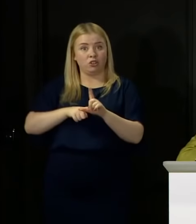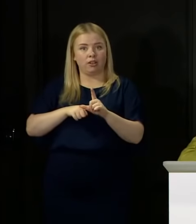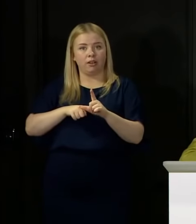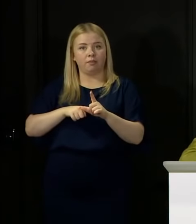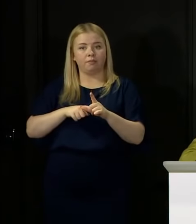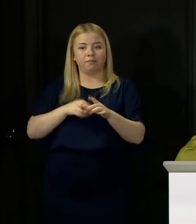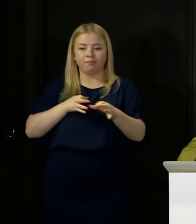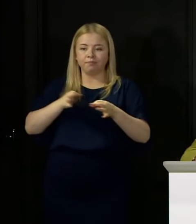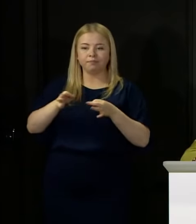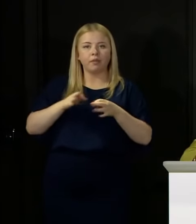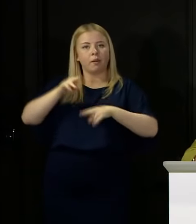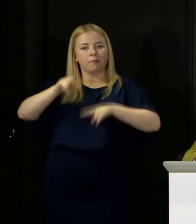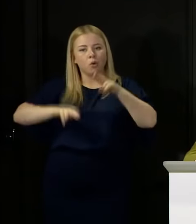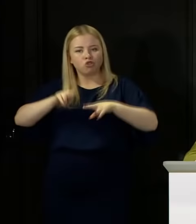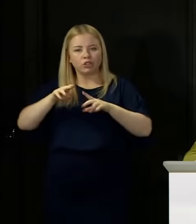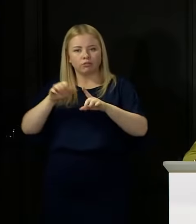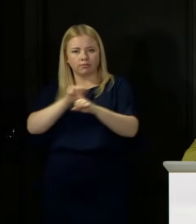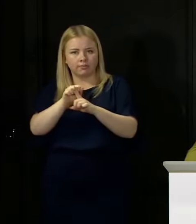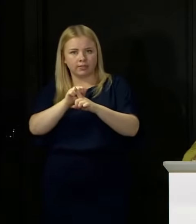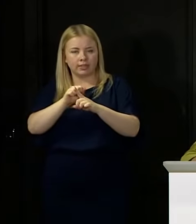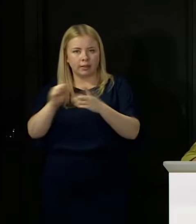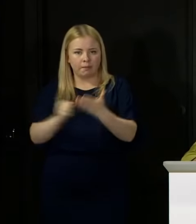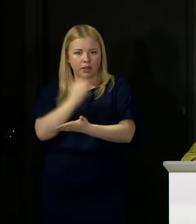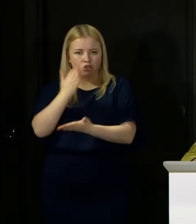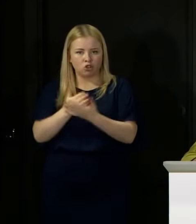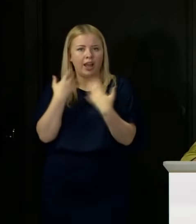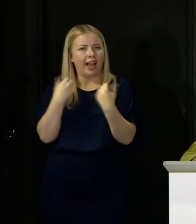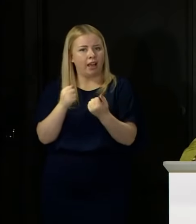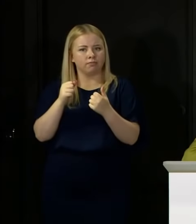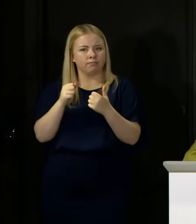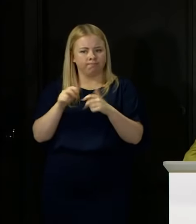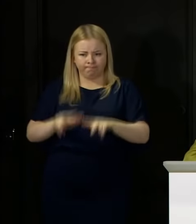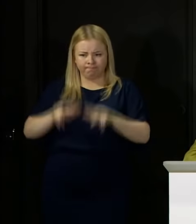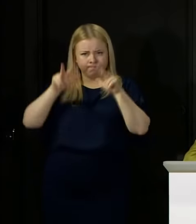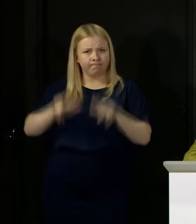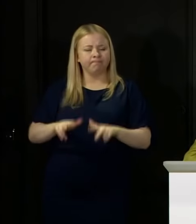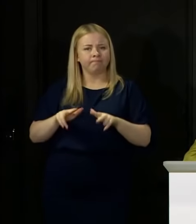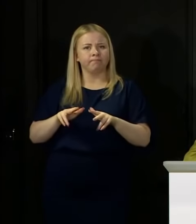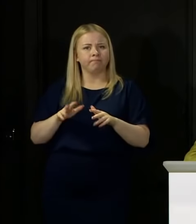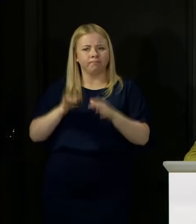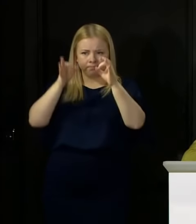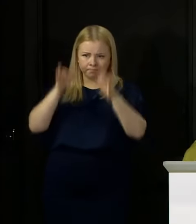sure we have a credible, and that is important to young people, system of results.